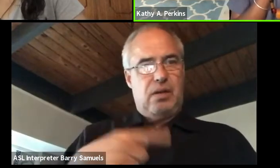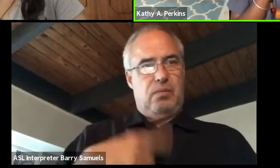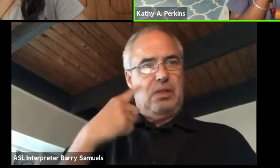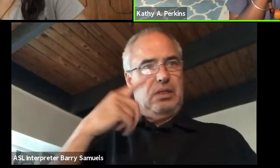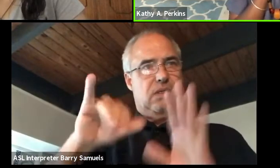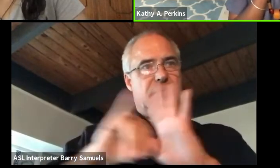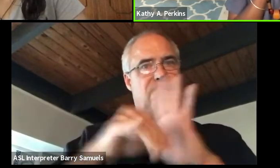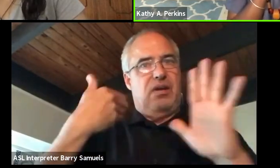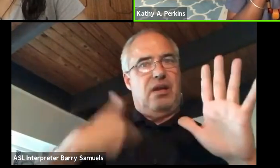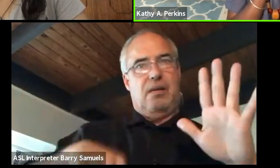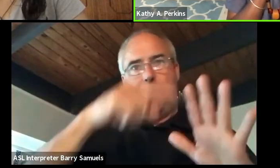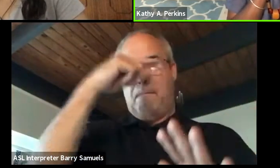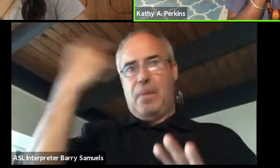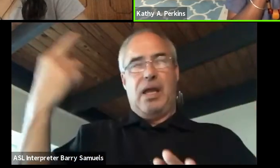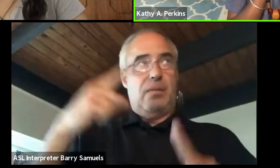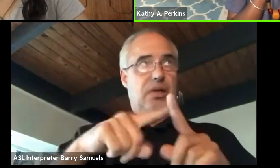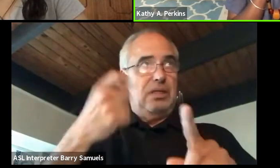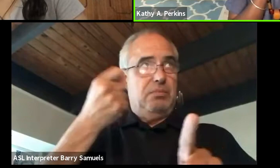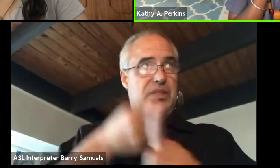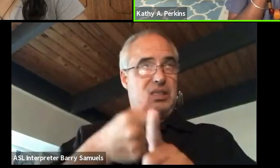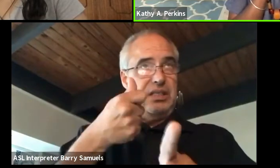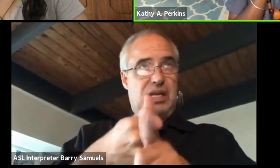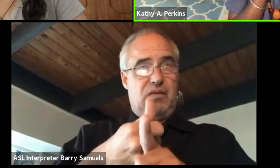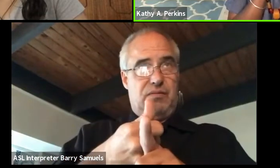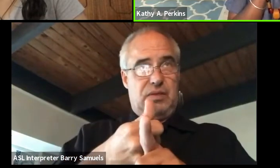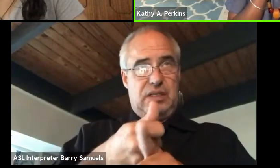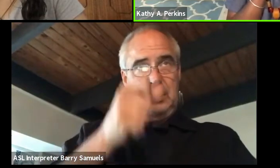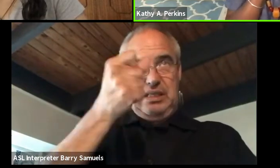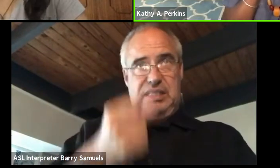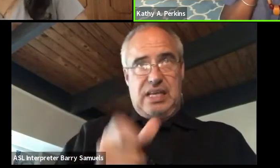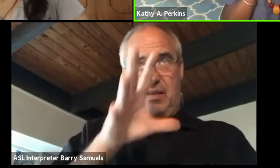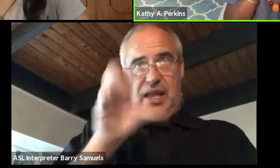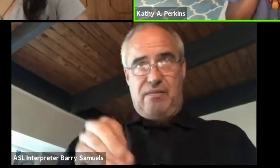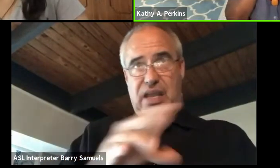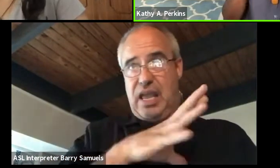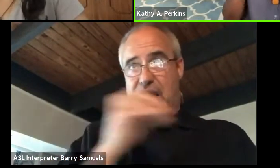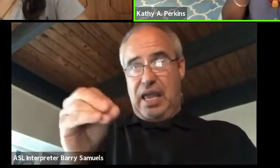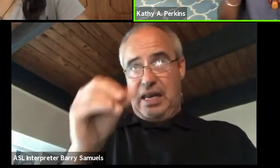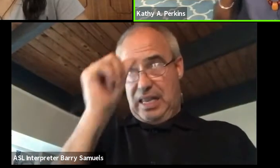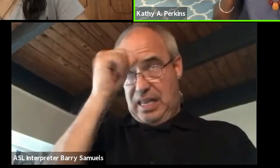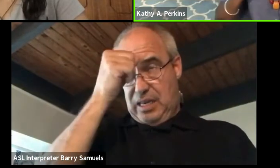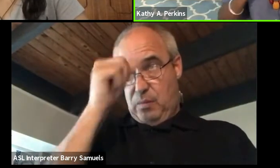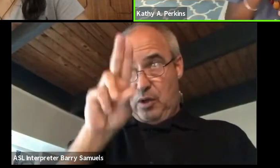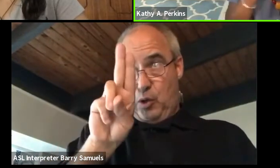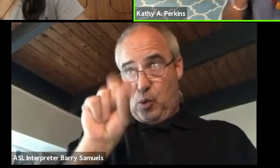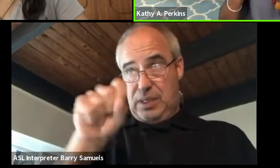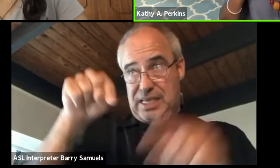but he was South African, but he was also Indian, and you know here in the US well, back then the boxes were small